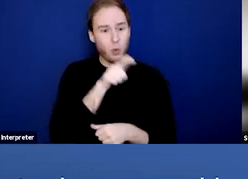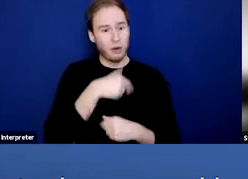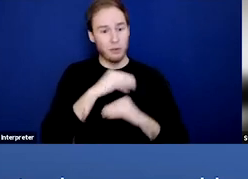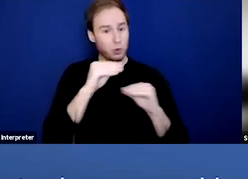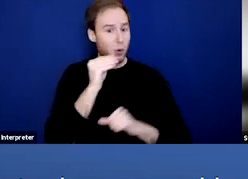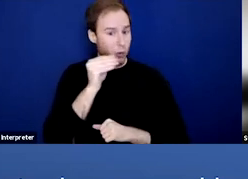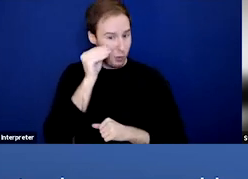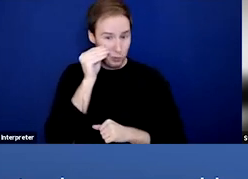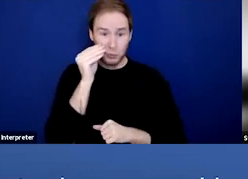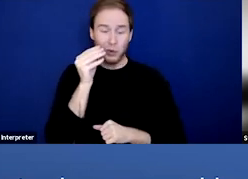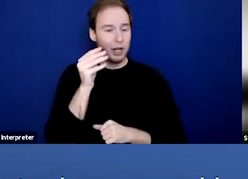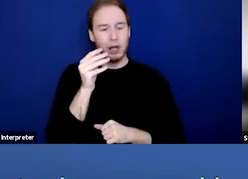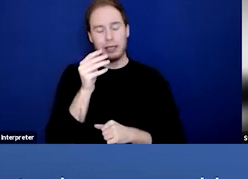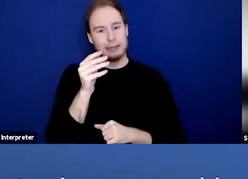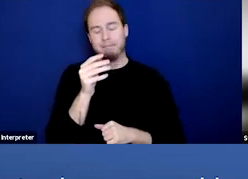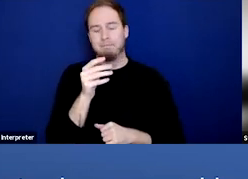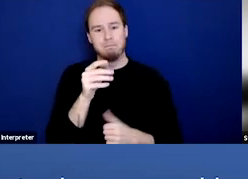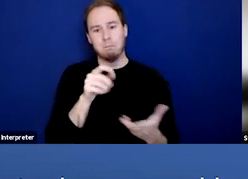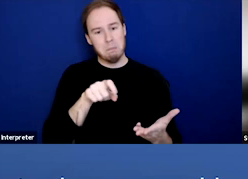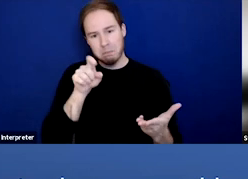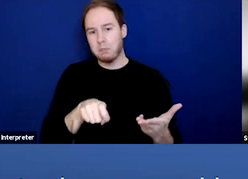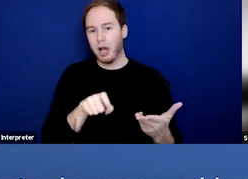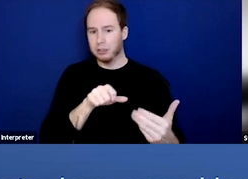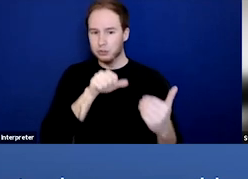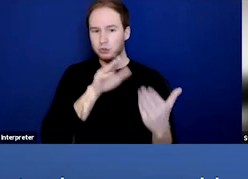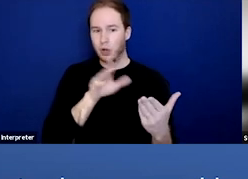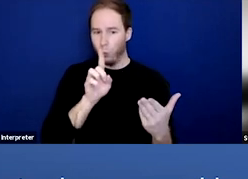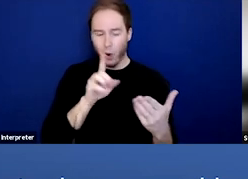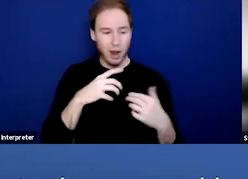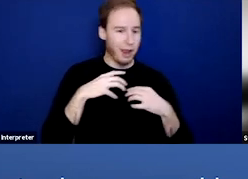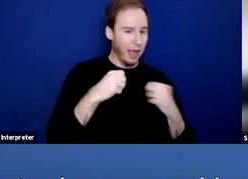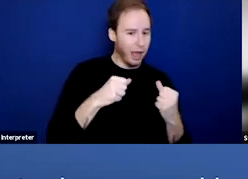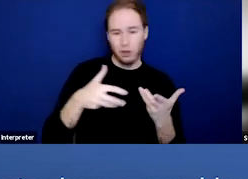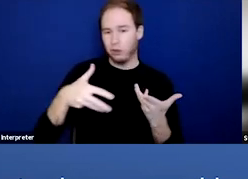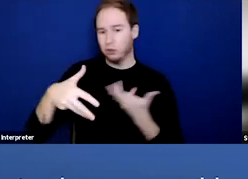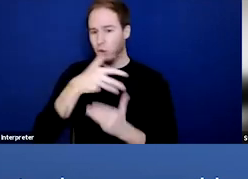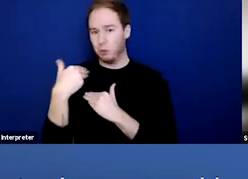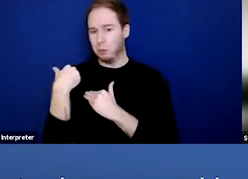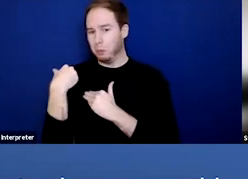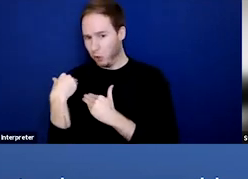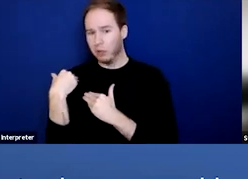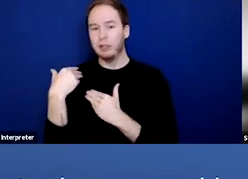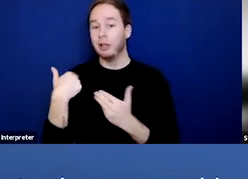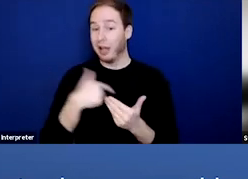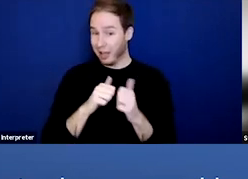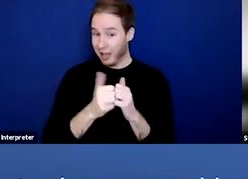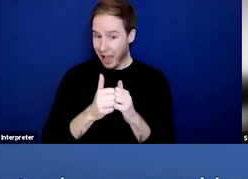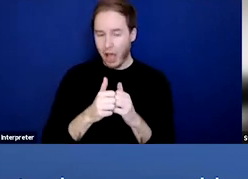it's got to address the intersecting health and social burdens. And we do that by combining health-related